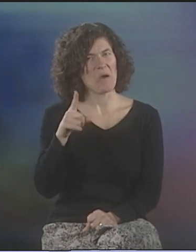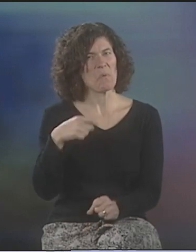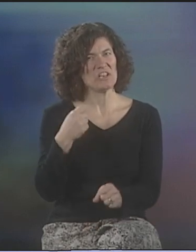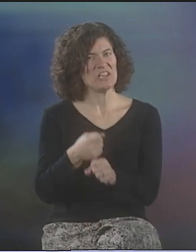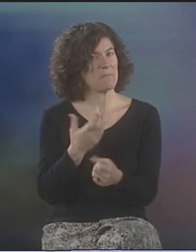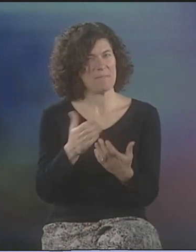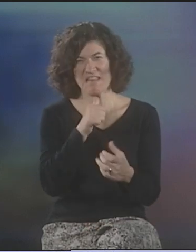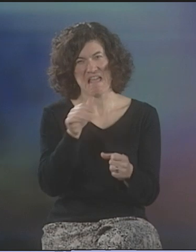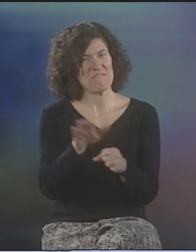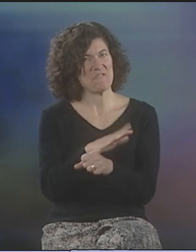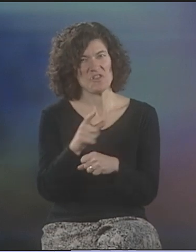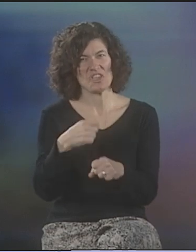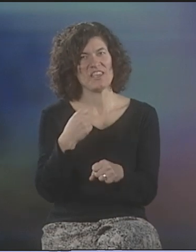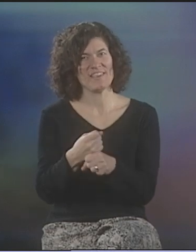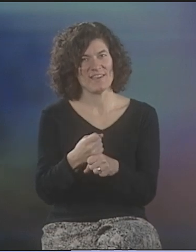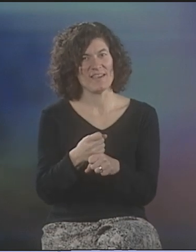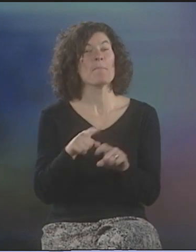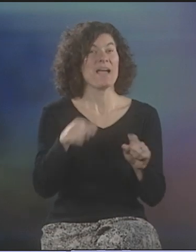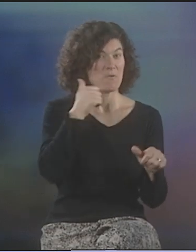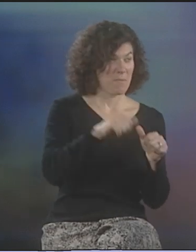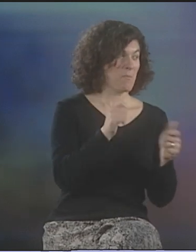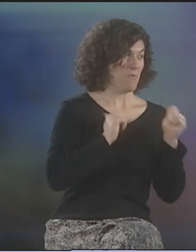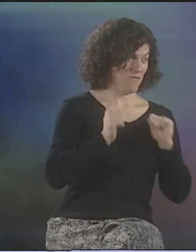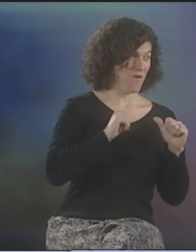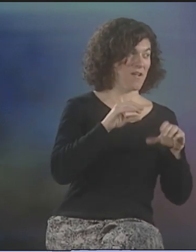I THINK IT WAS ABOUT A YEAR. MAYBE NOT EVEN A FULL YEAR.